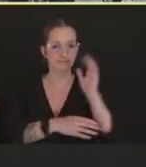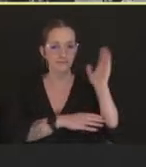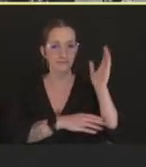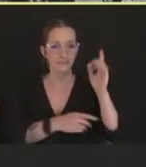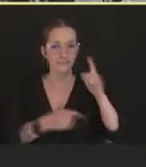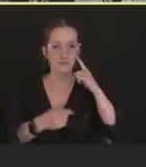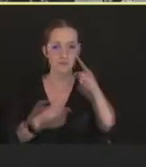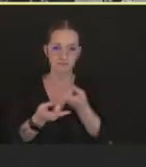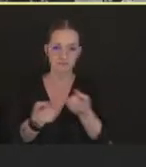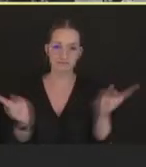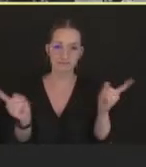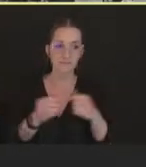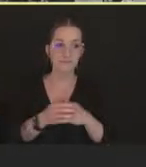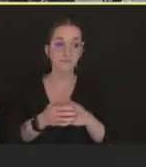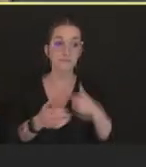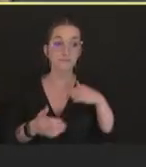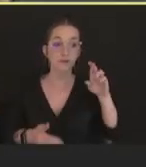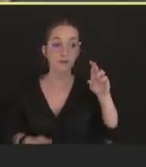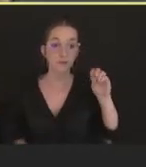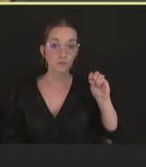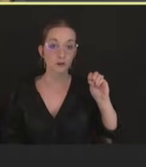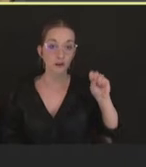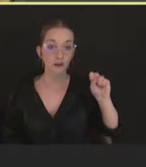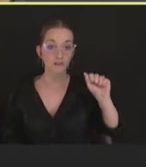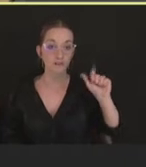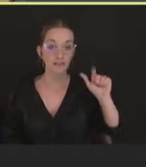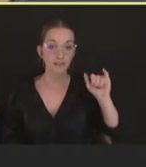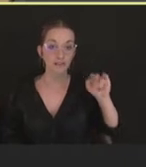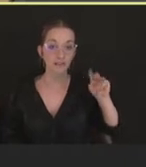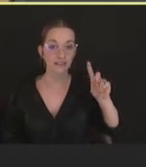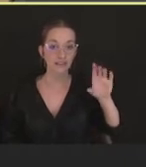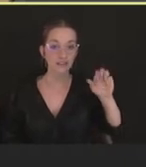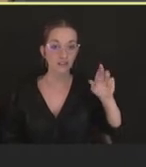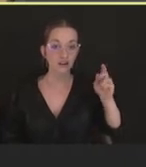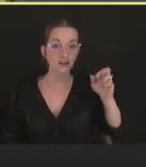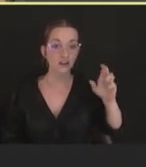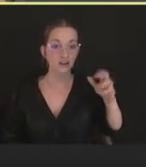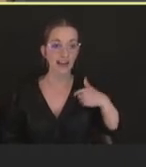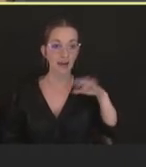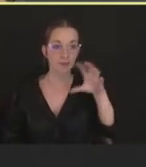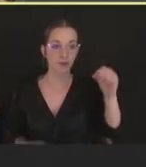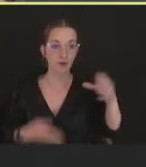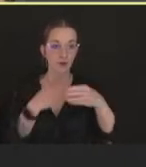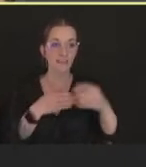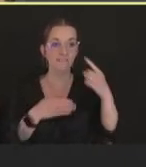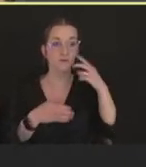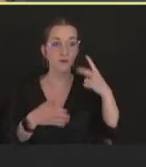I'm the co-lead of the Vaccine Implementation Team for Monkeypox Response at CDC. Next slide.